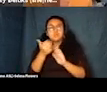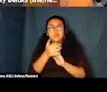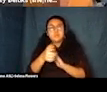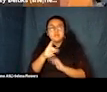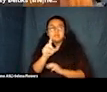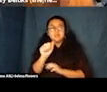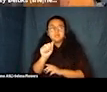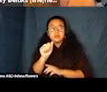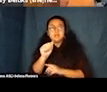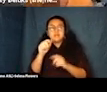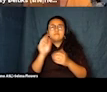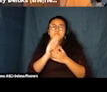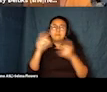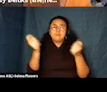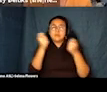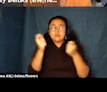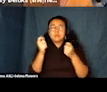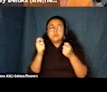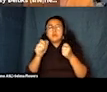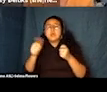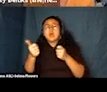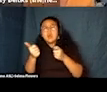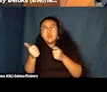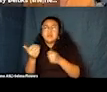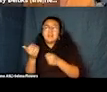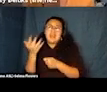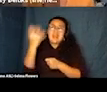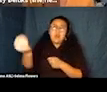other sort of on the ground projects, I realized that